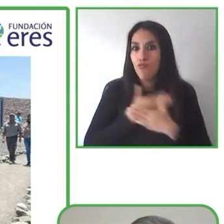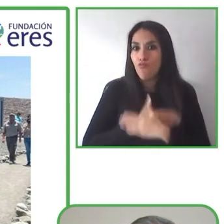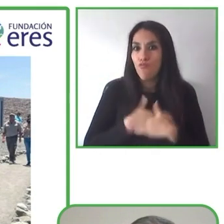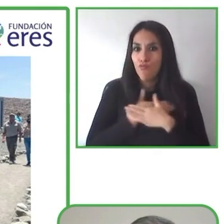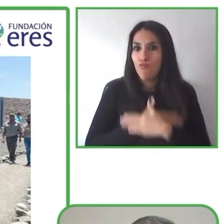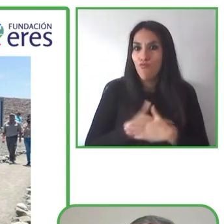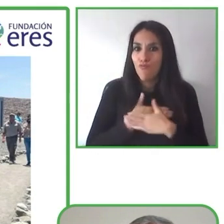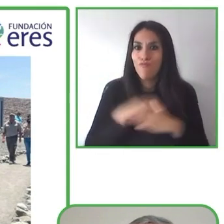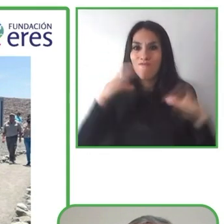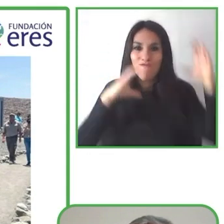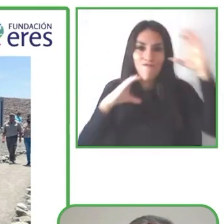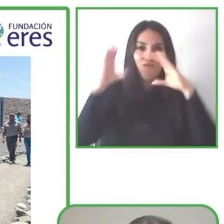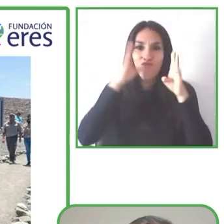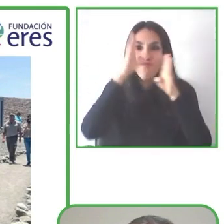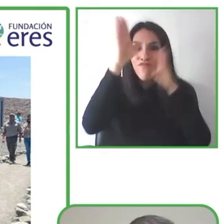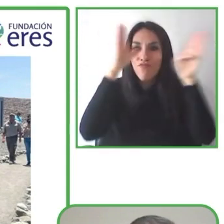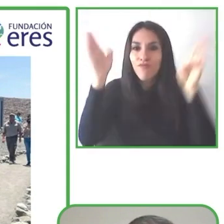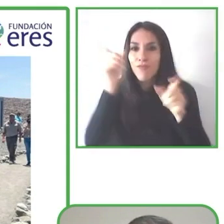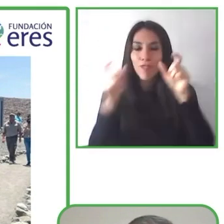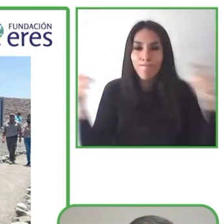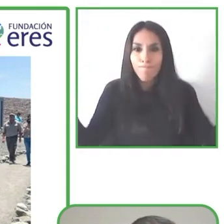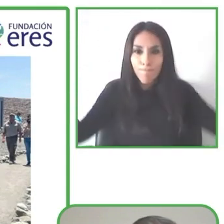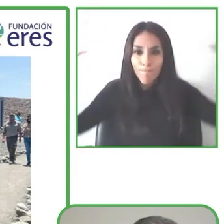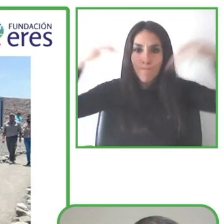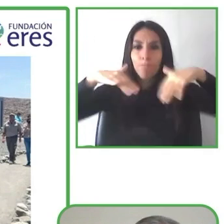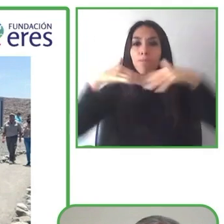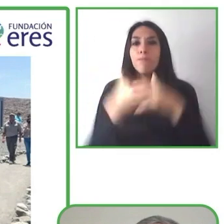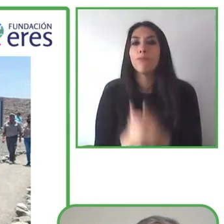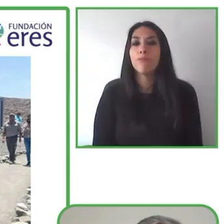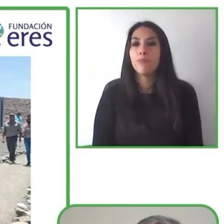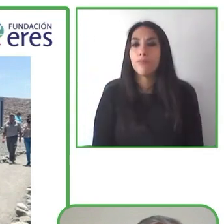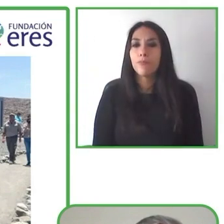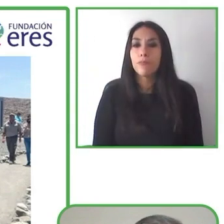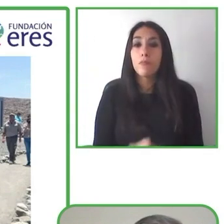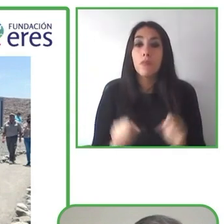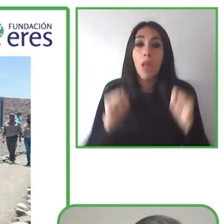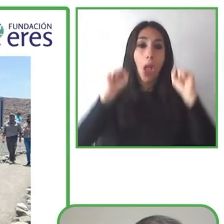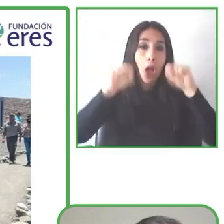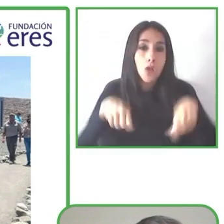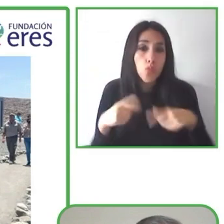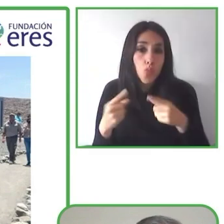We have been able to make sure that different landscapes throughout our country have been accessible.